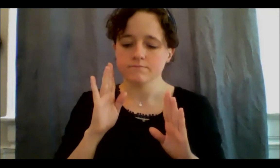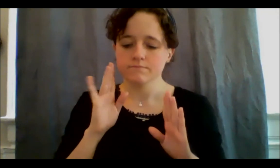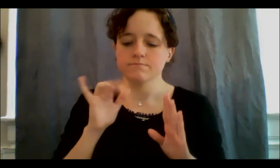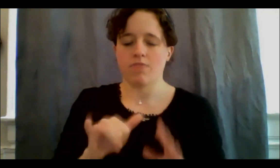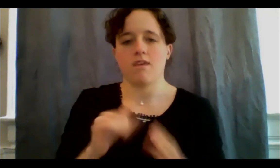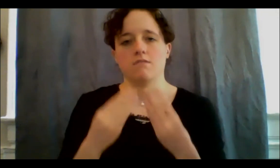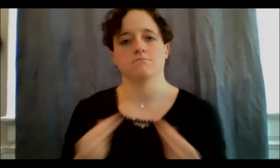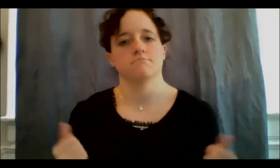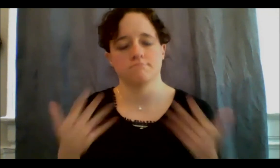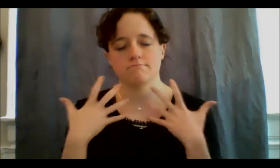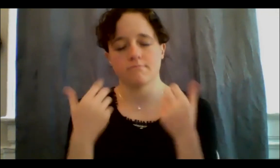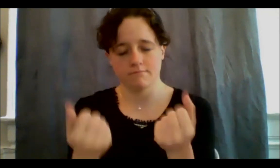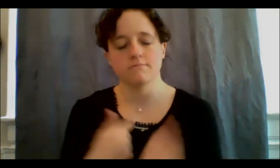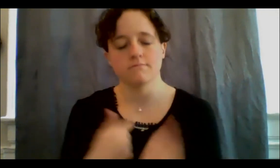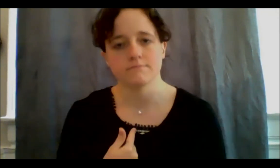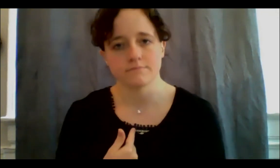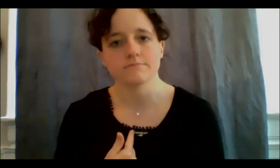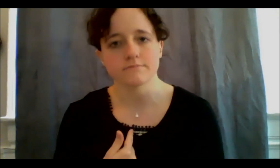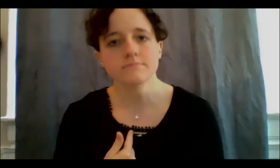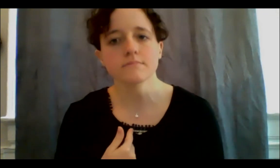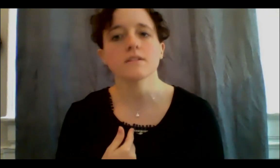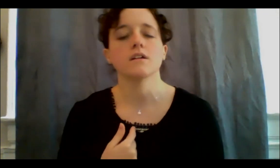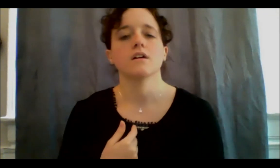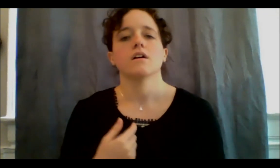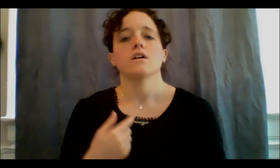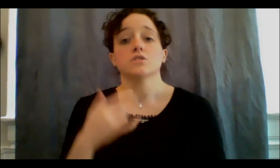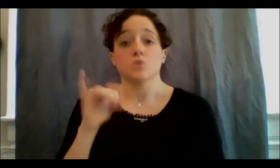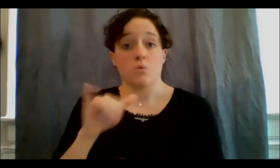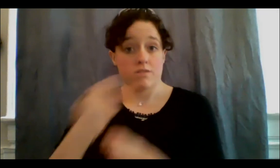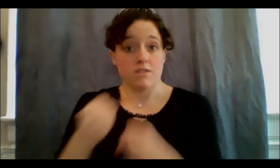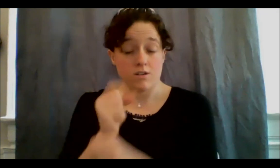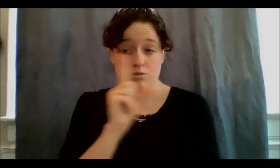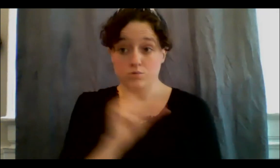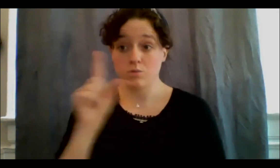very easy and just figure things out, and just heal, that has put me in a better